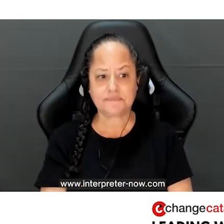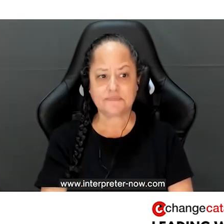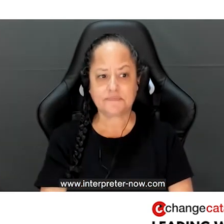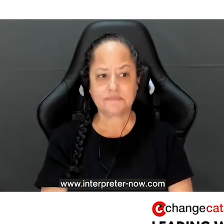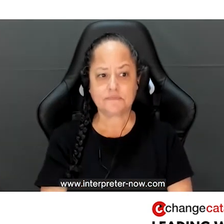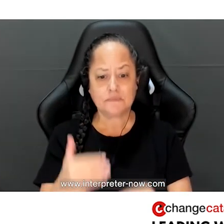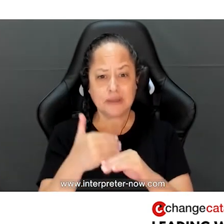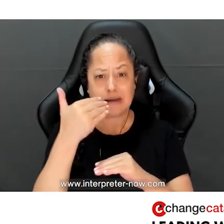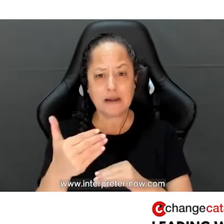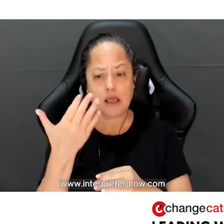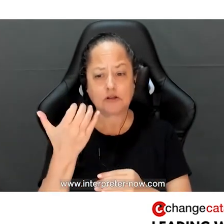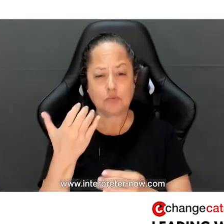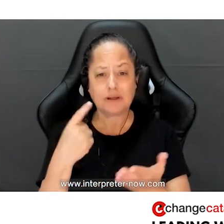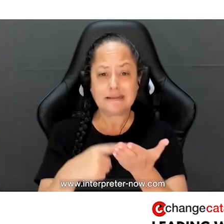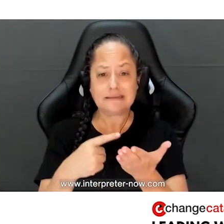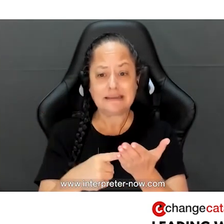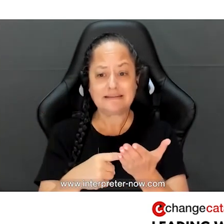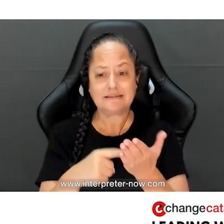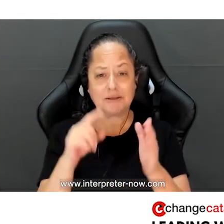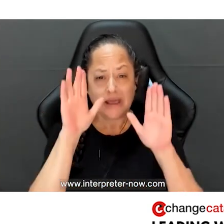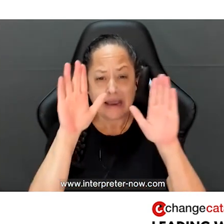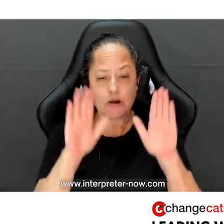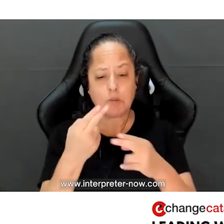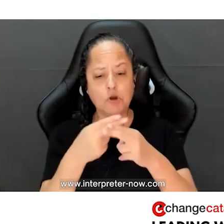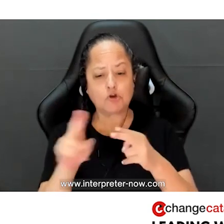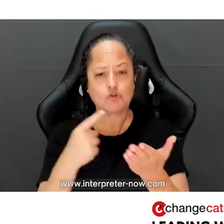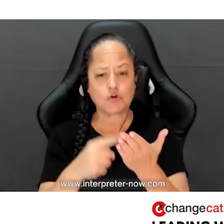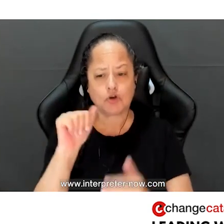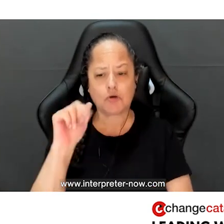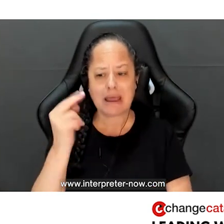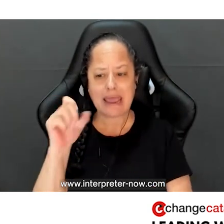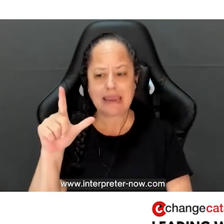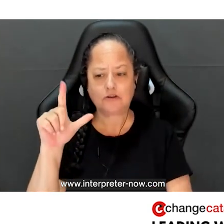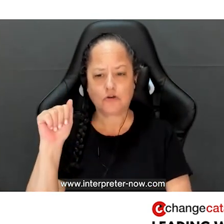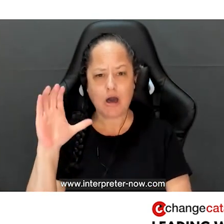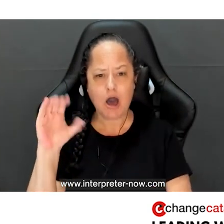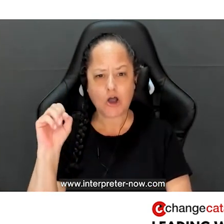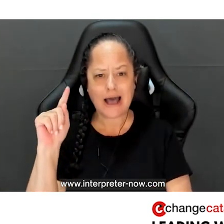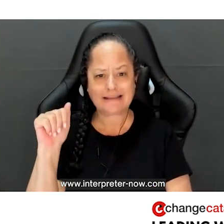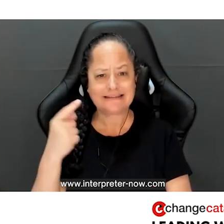Next, I want to jump into an incredible short talk from Angel Acosta. This was a talk that